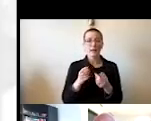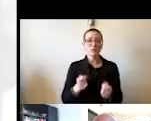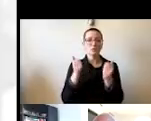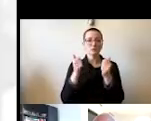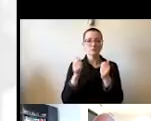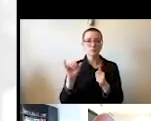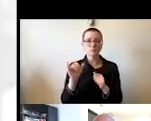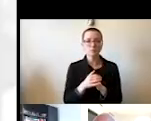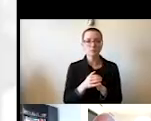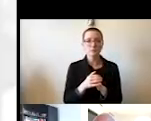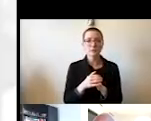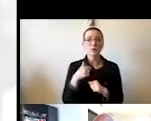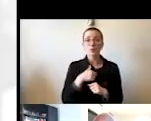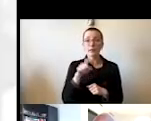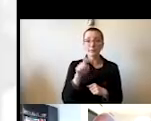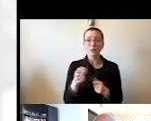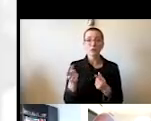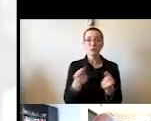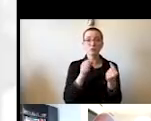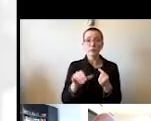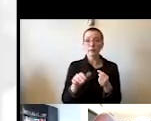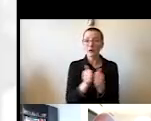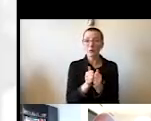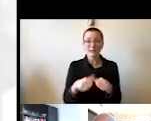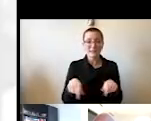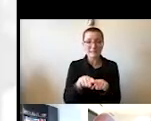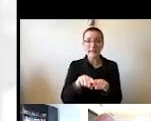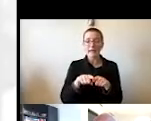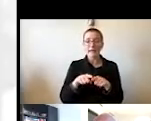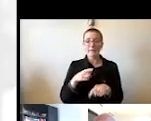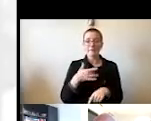And we must do so with the same sense of urgency, creativity